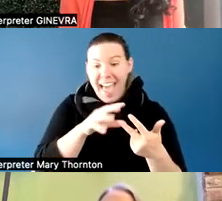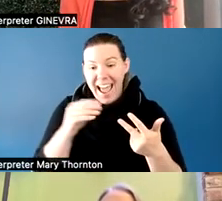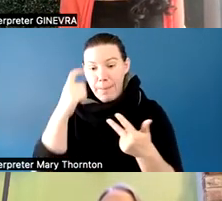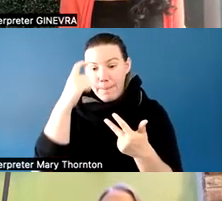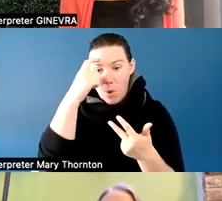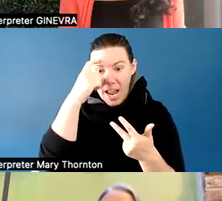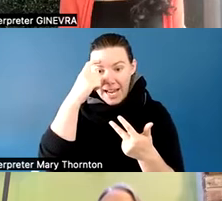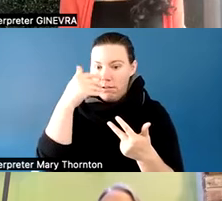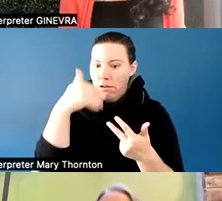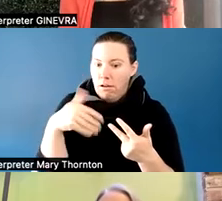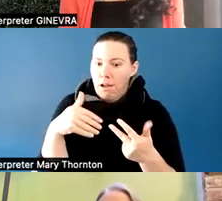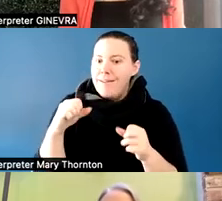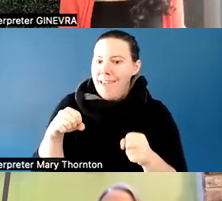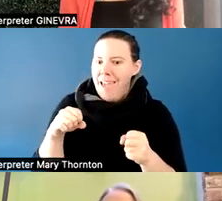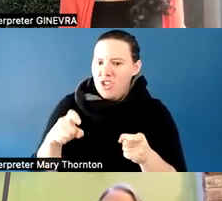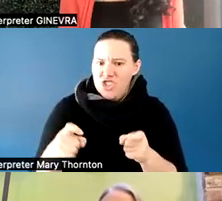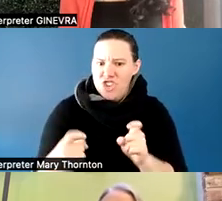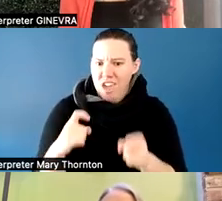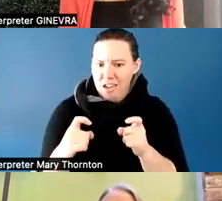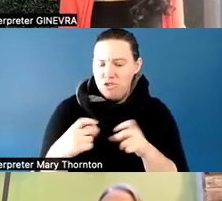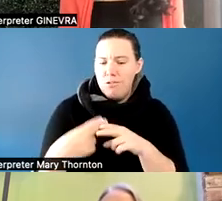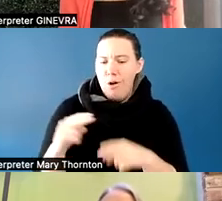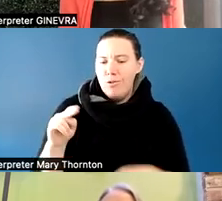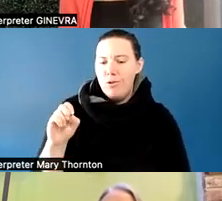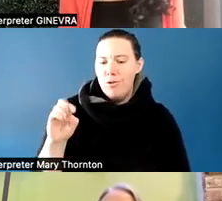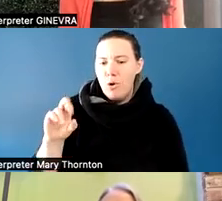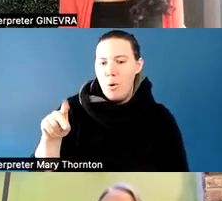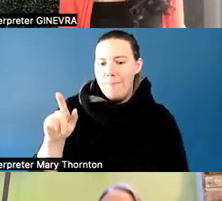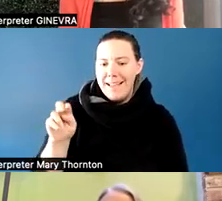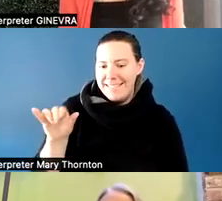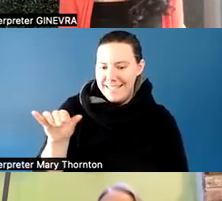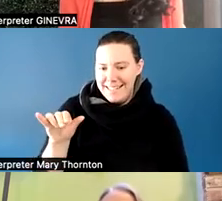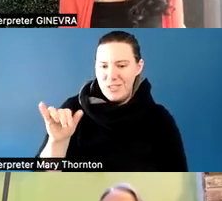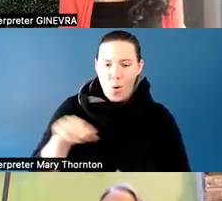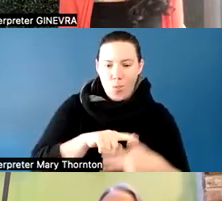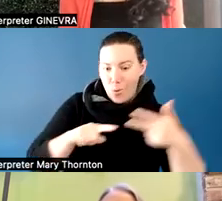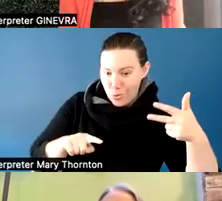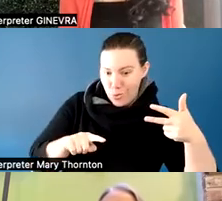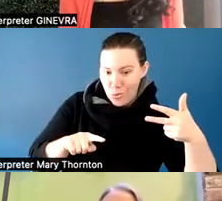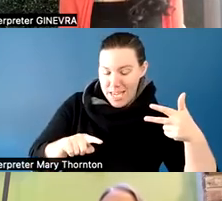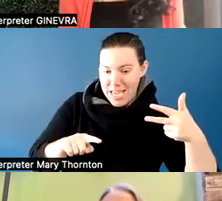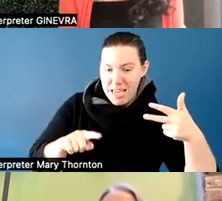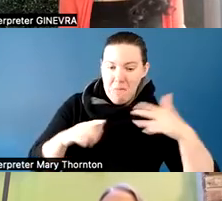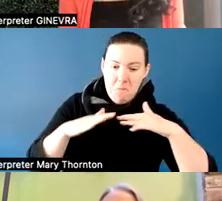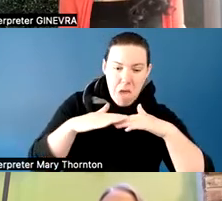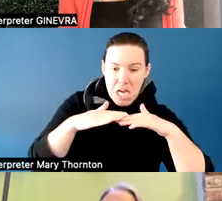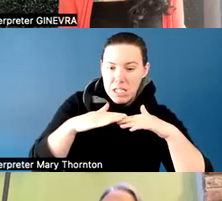And that's the principle of neuroplasticity. So those are really the only basic topics that I want the students to learn.